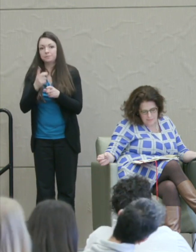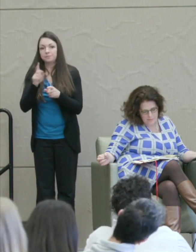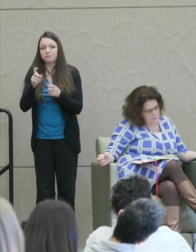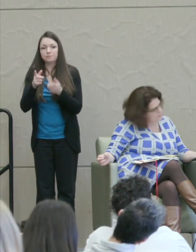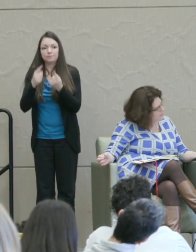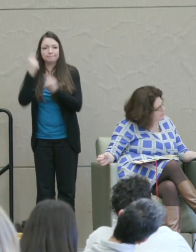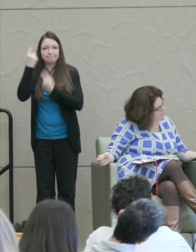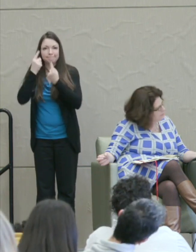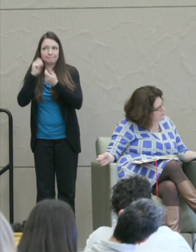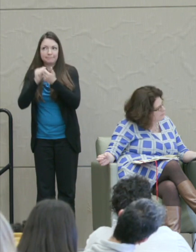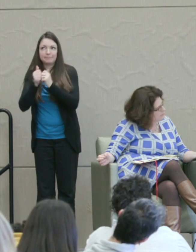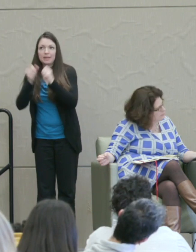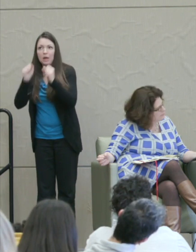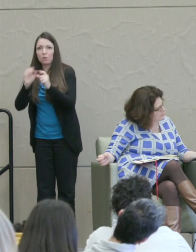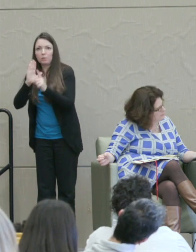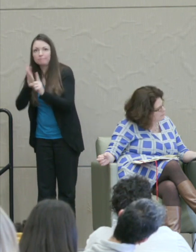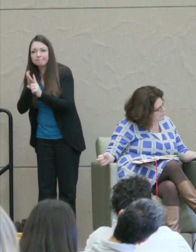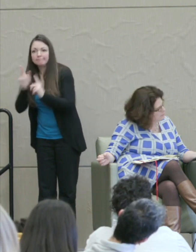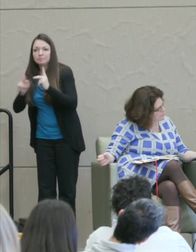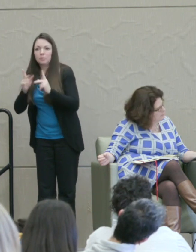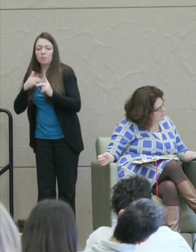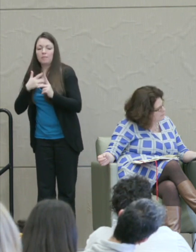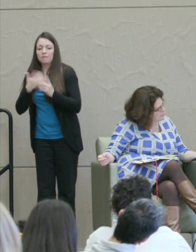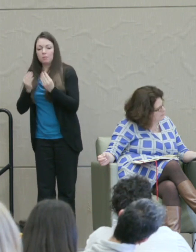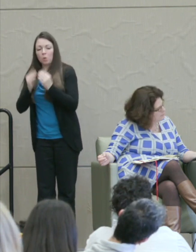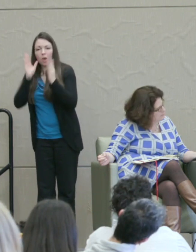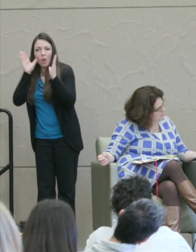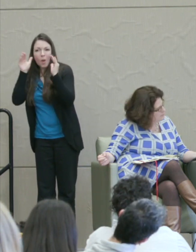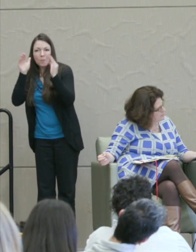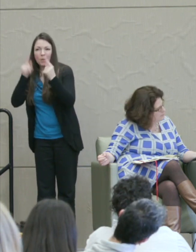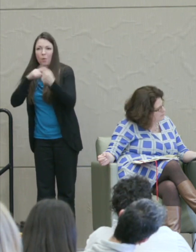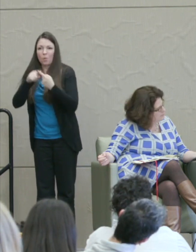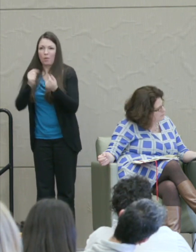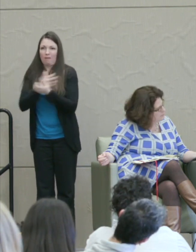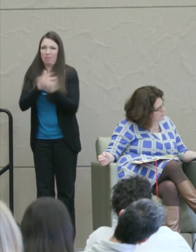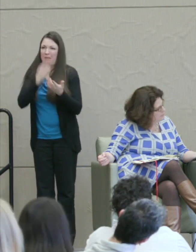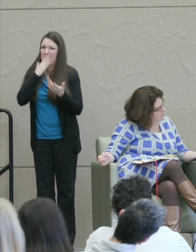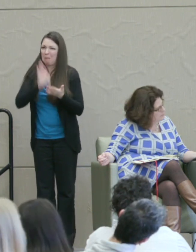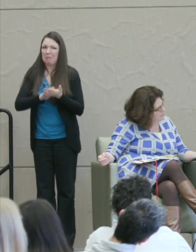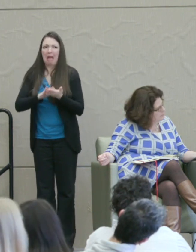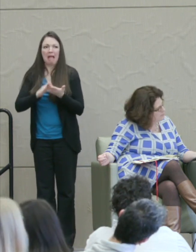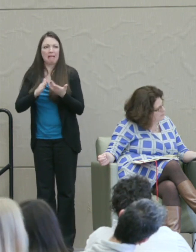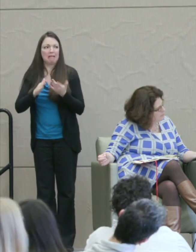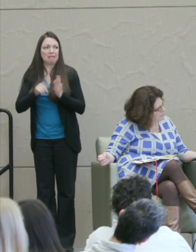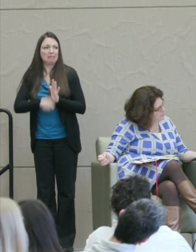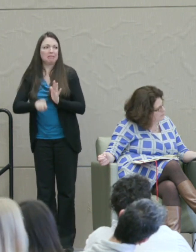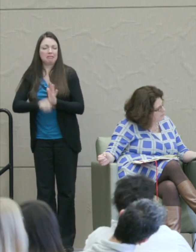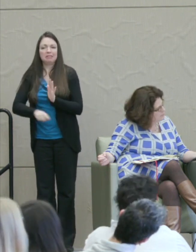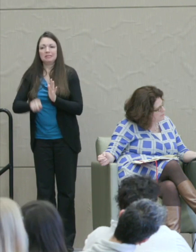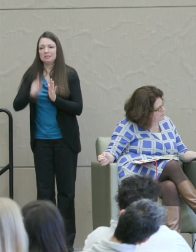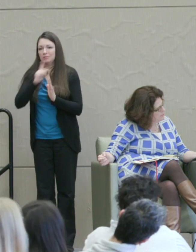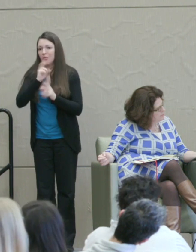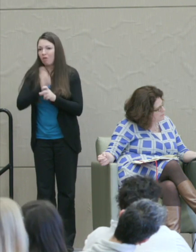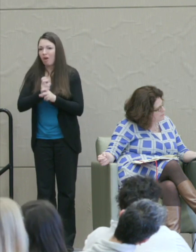we get people to feel hope? Especially when things are bad. It's very hard, and why should they feel hope?